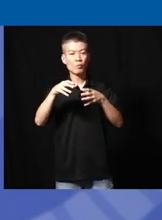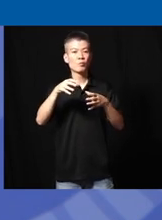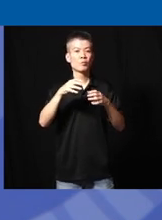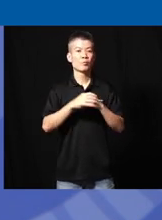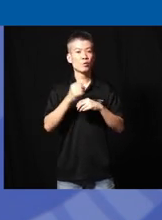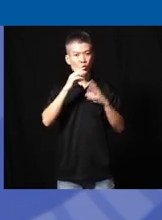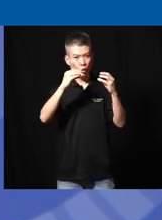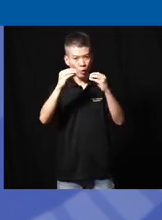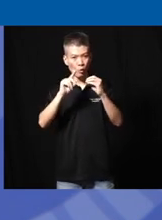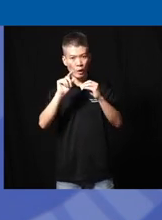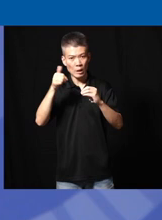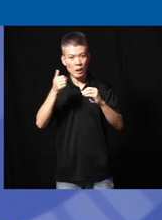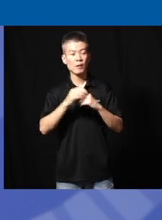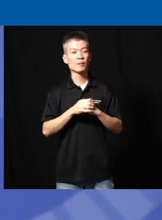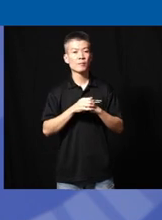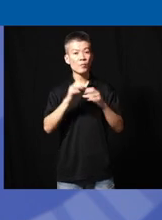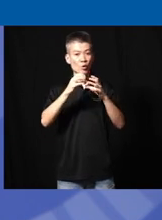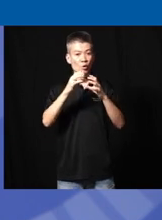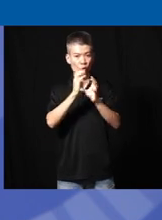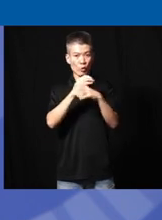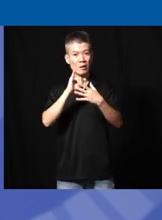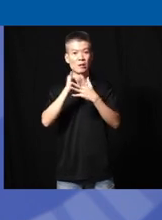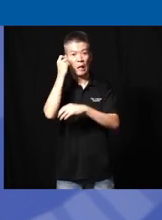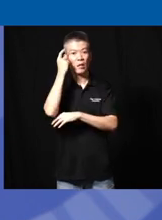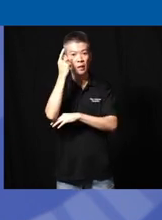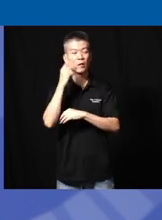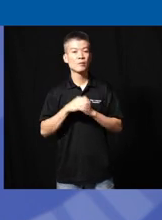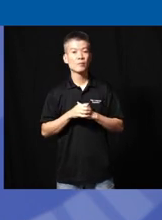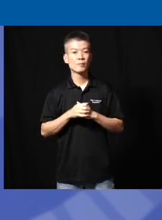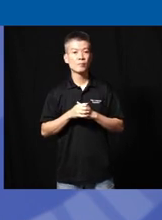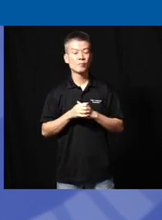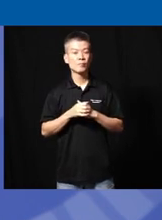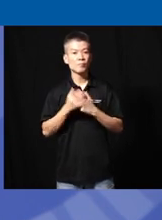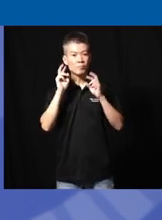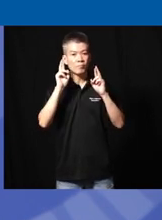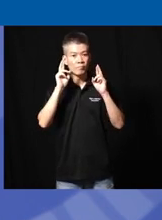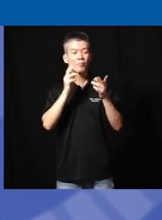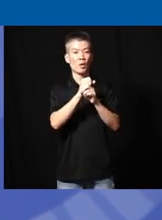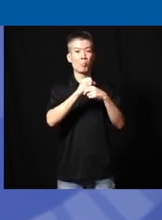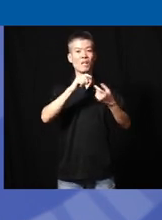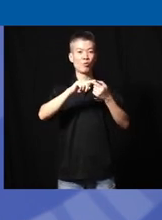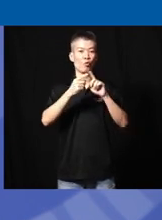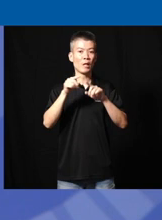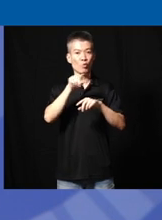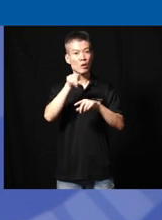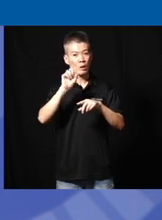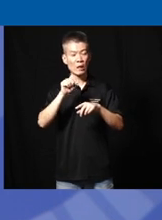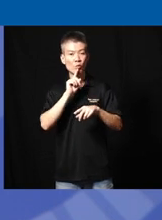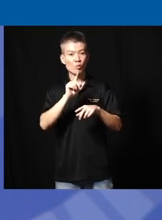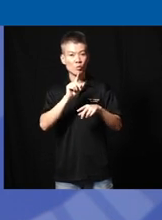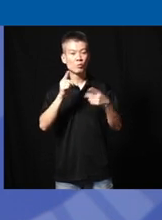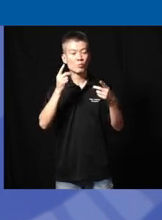to talk to one another create understanding and hopefully make friends where they can really see